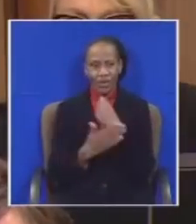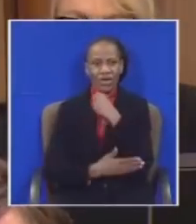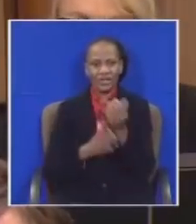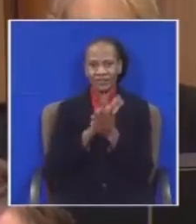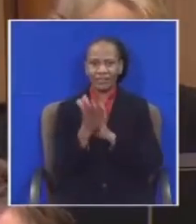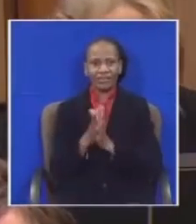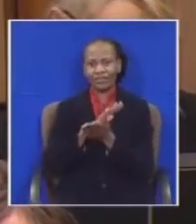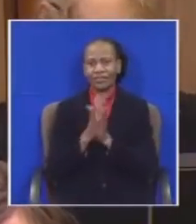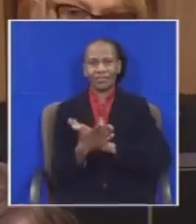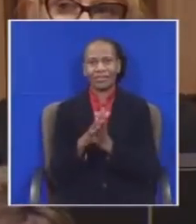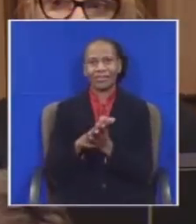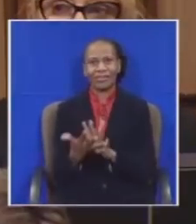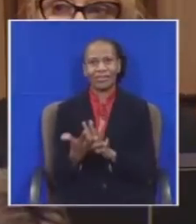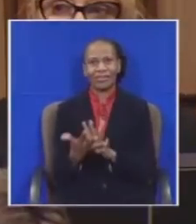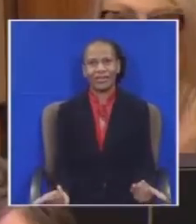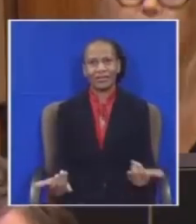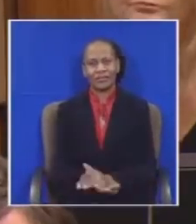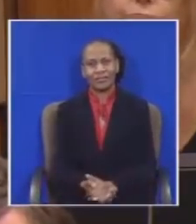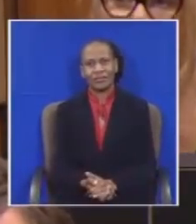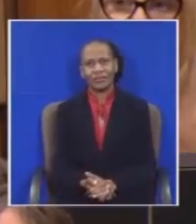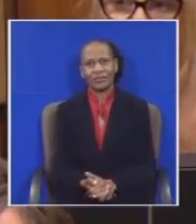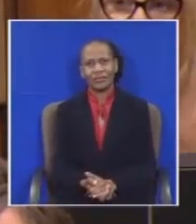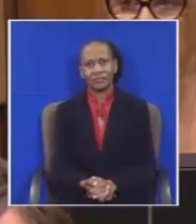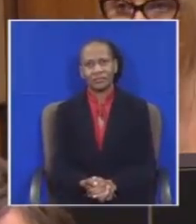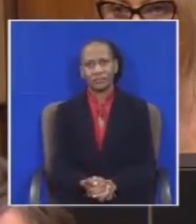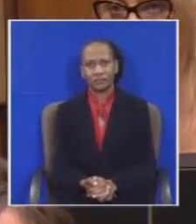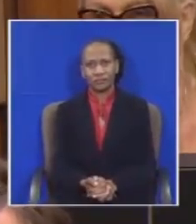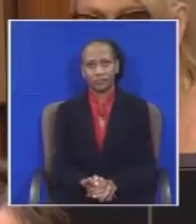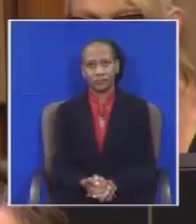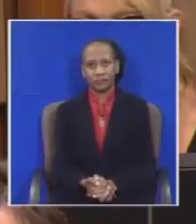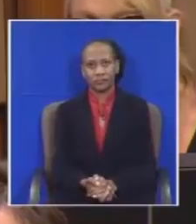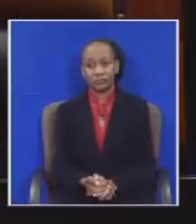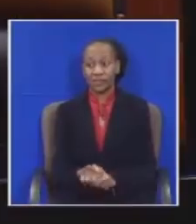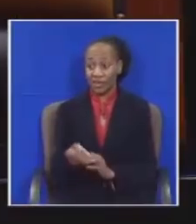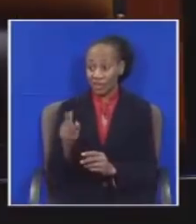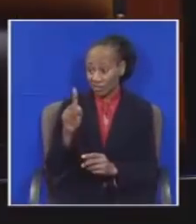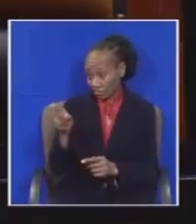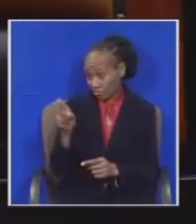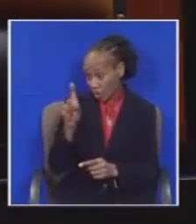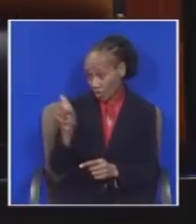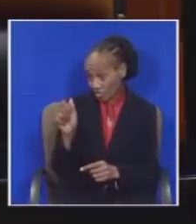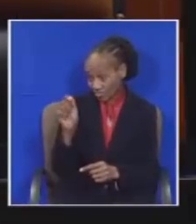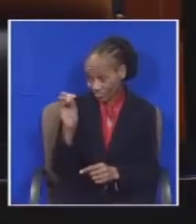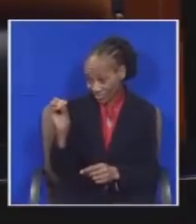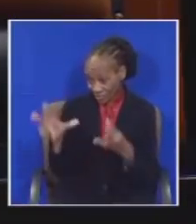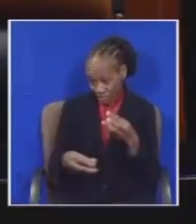And we are tired of using proverbs honorable so Amma. I'm not recognizing that as a valid question, and I proceed to